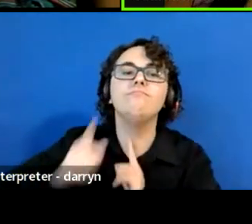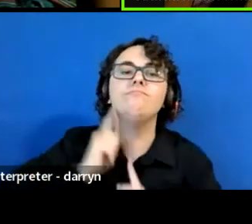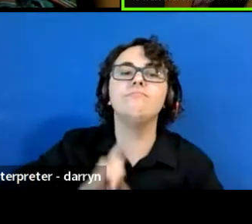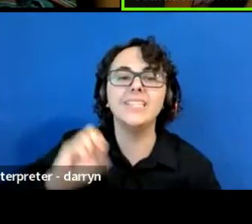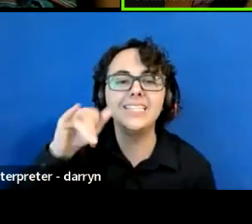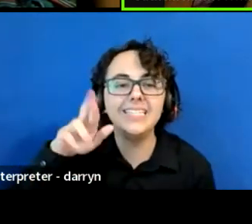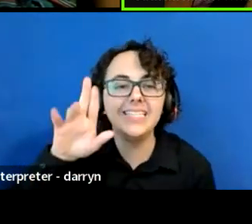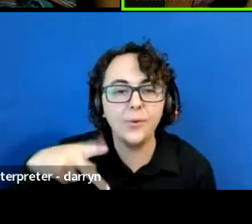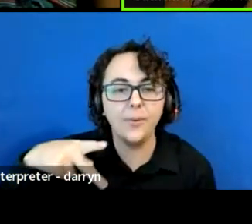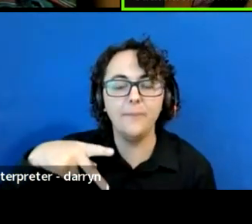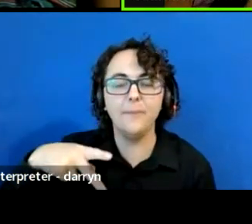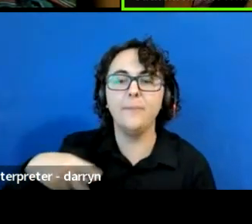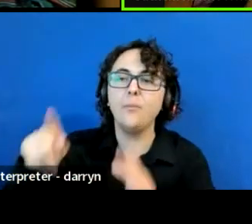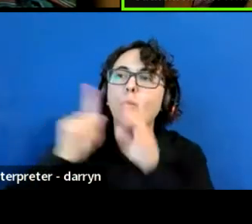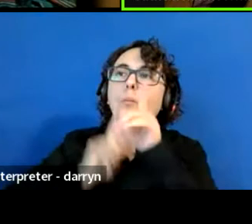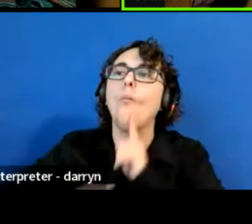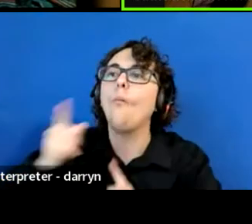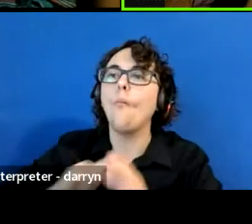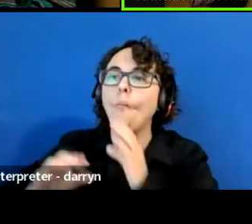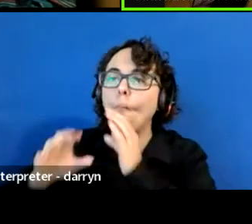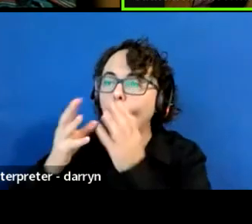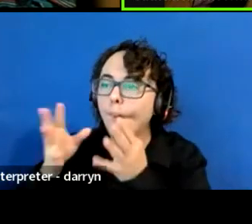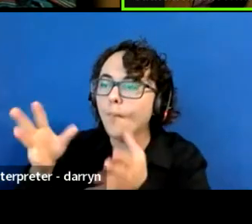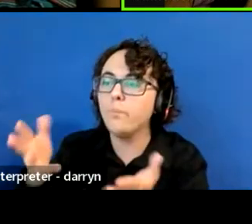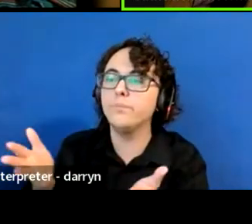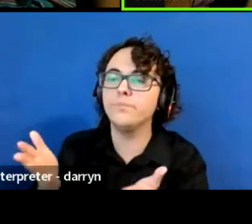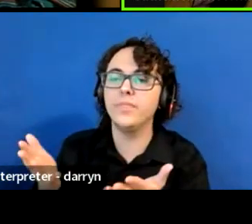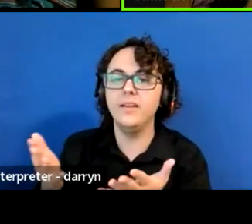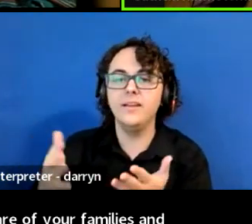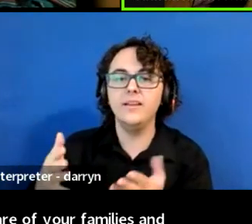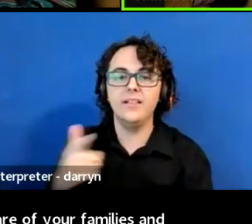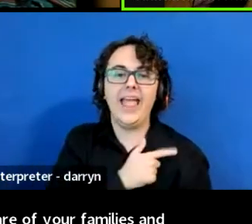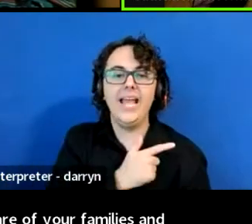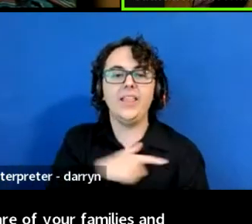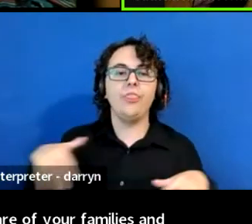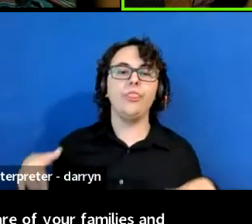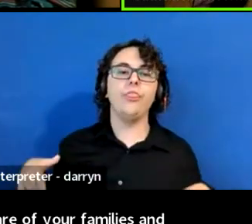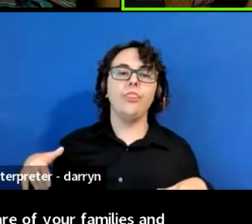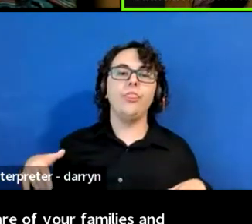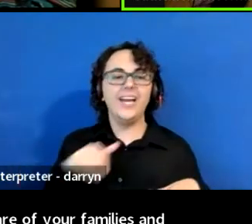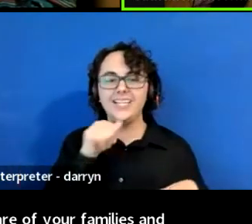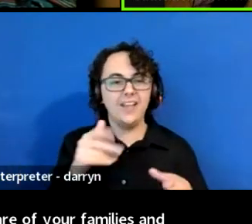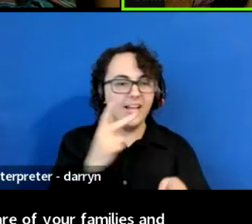go back to taking care of your families. And they don't wanna move. So Glueskip goes to the river